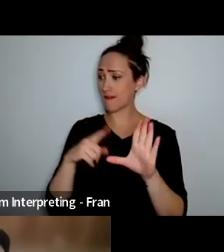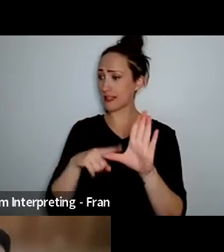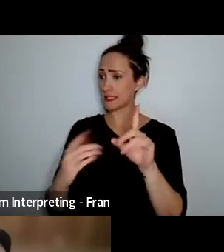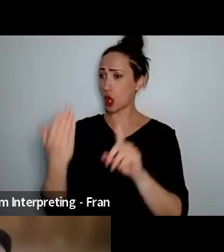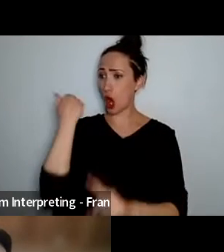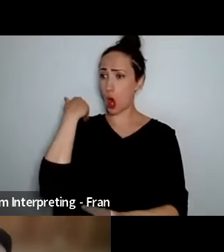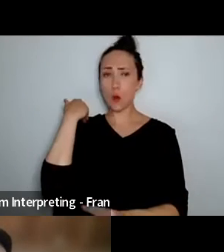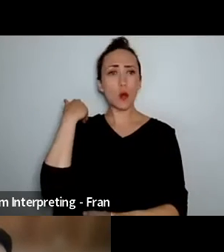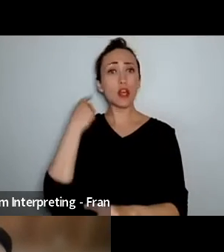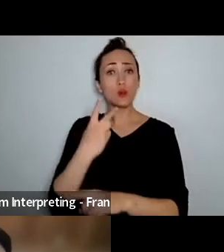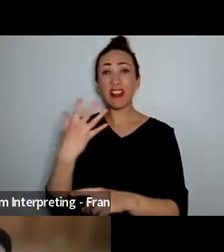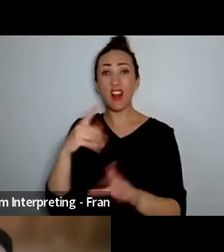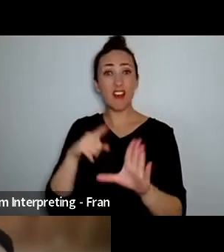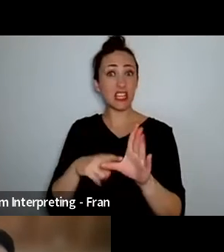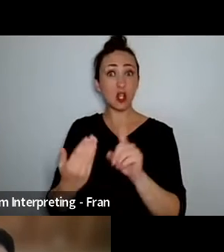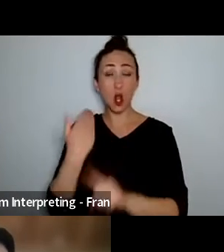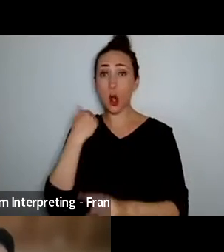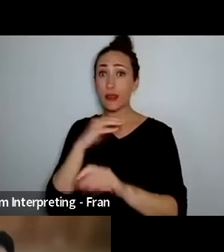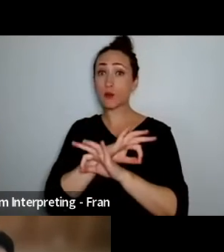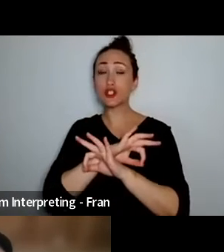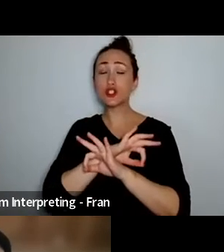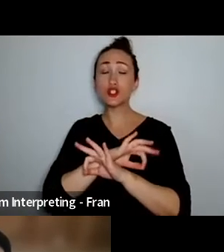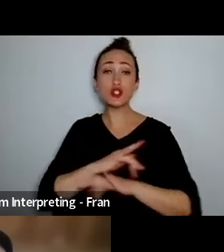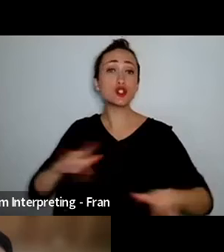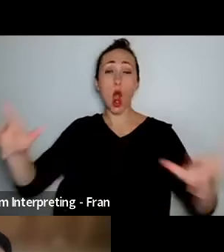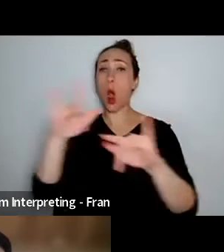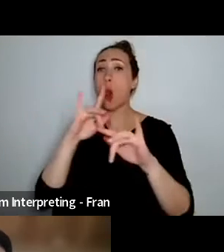anybody out there for me to look up to there was no role models, there was no other dancers with disability